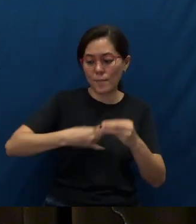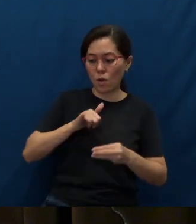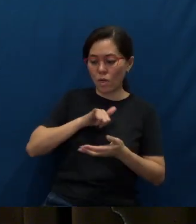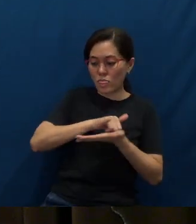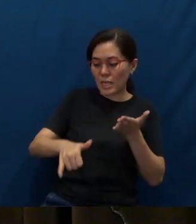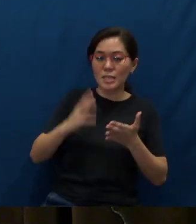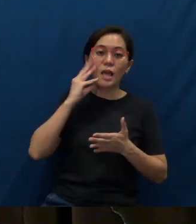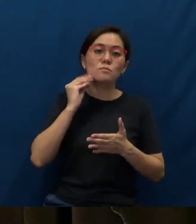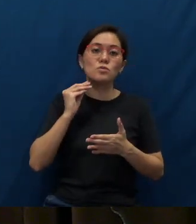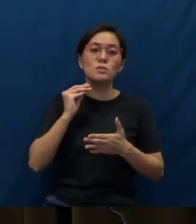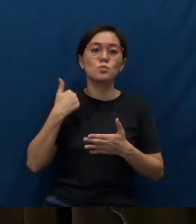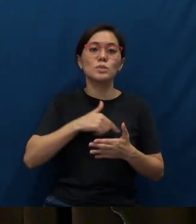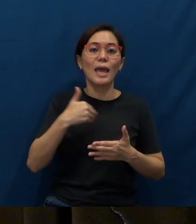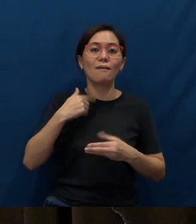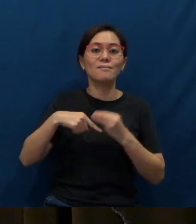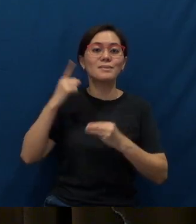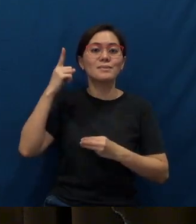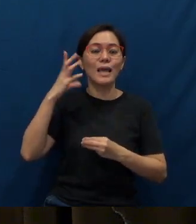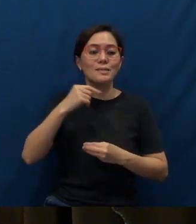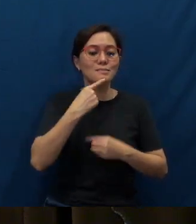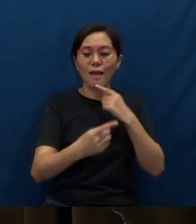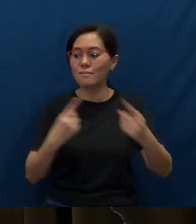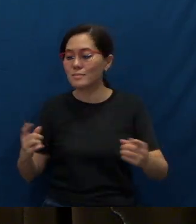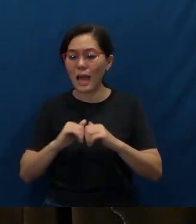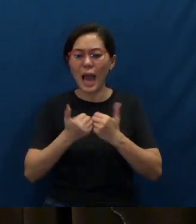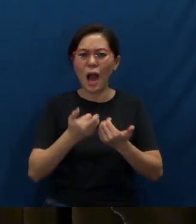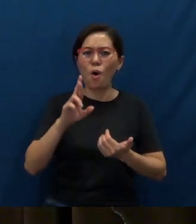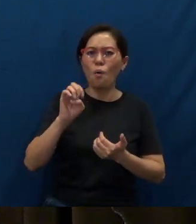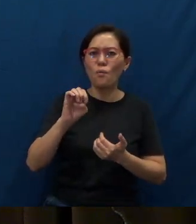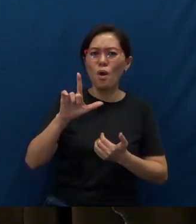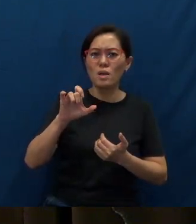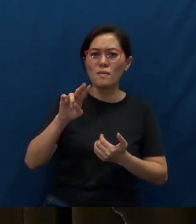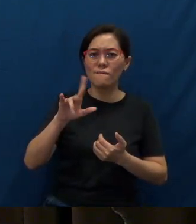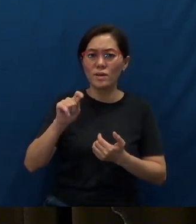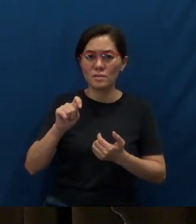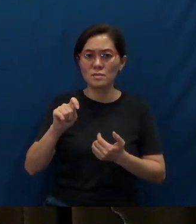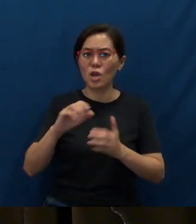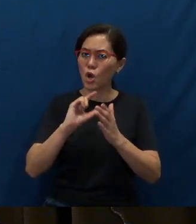of Him and to tell them how relevant the gospel is to our lives.